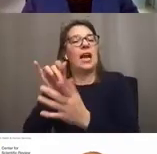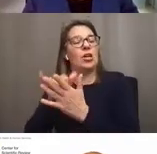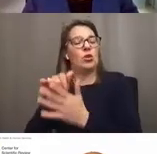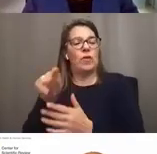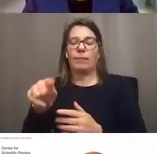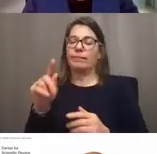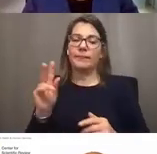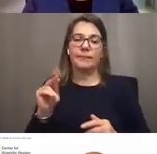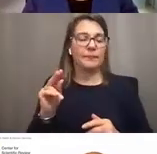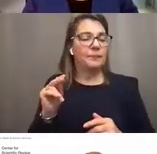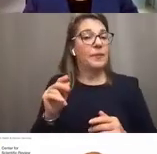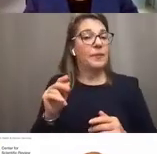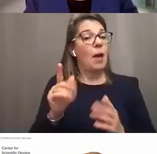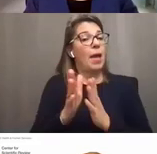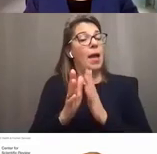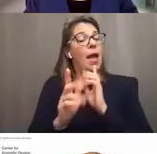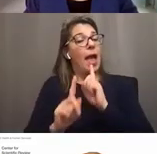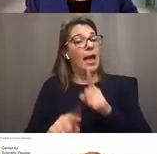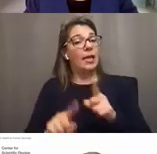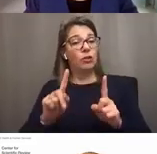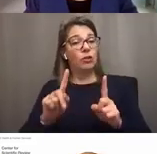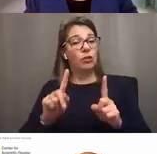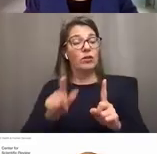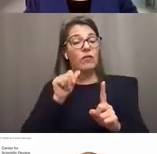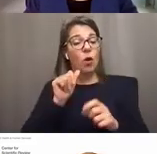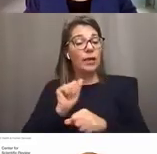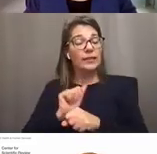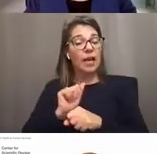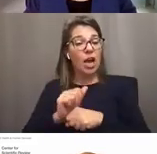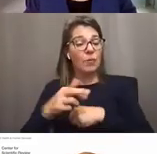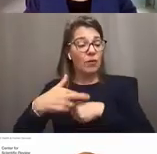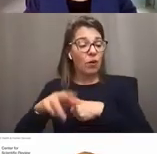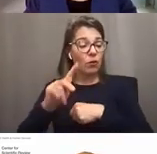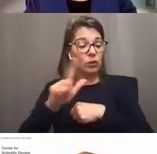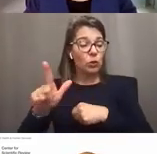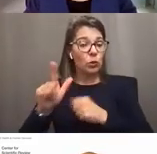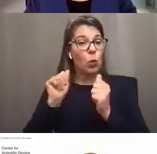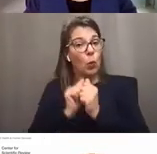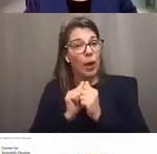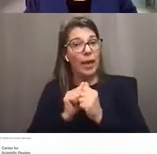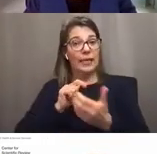And I'm answering this question not only for the assignment referral tool with study section assignments,